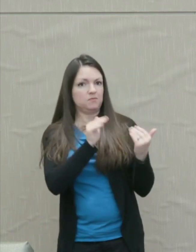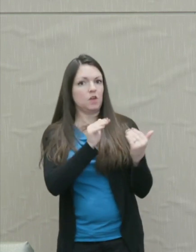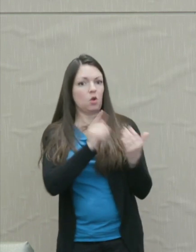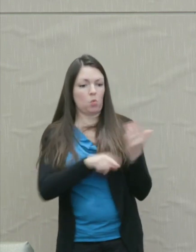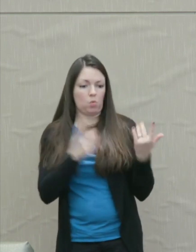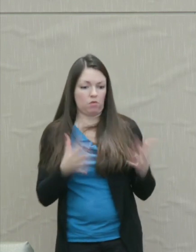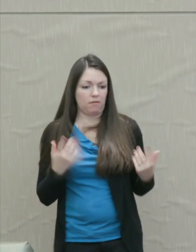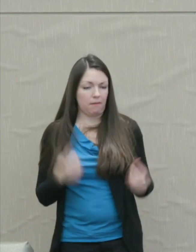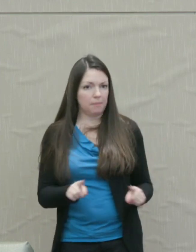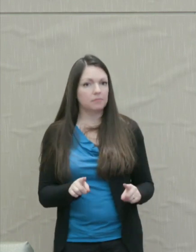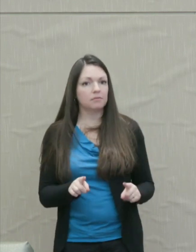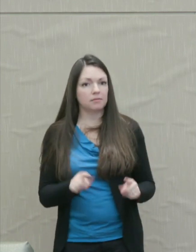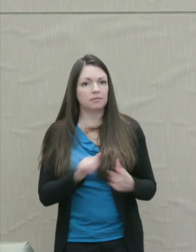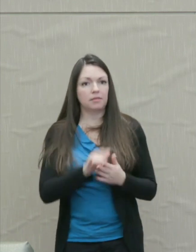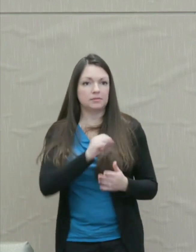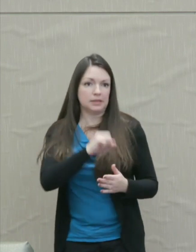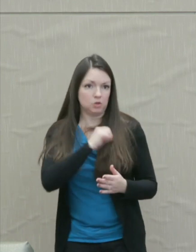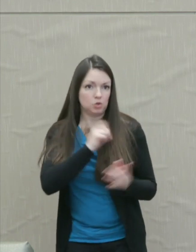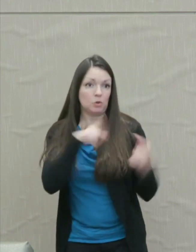That's the attitude that I've been criticizing.